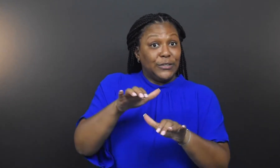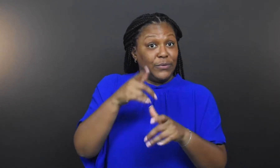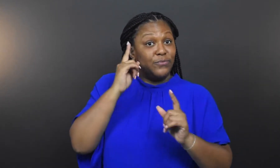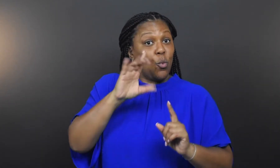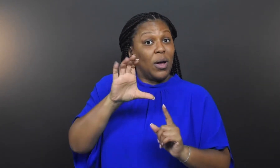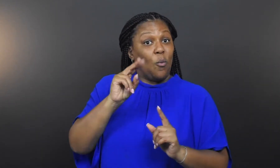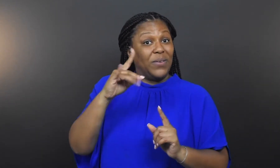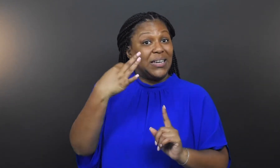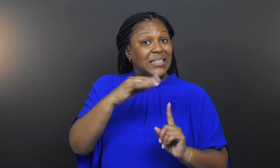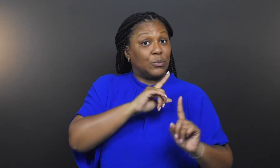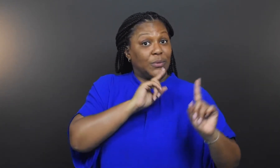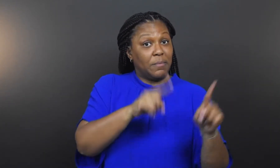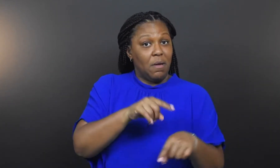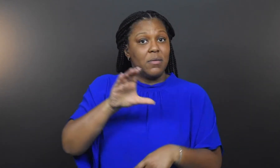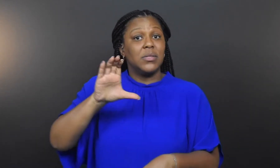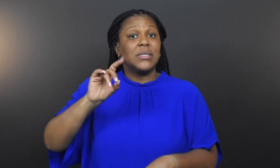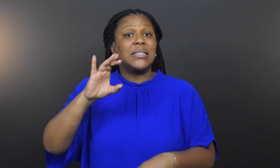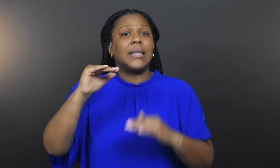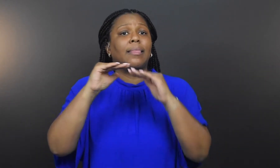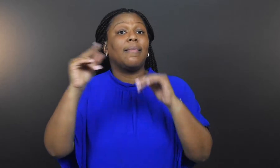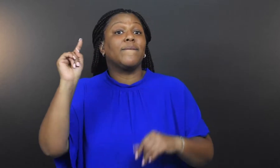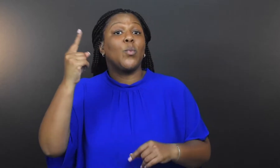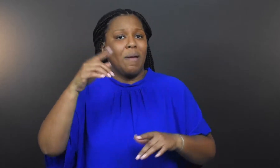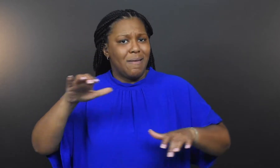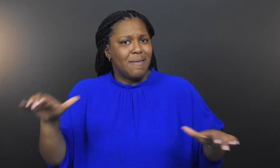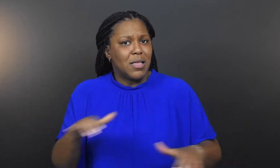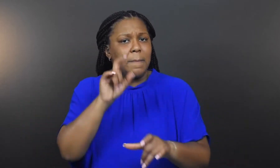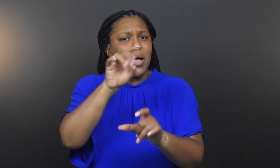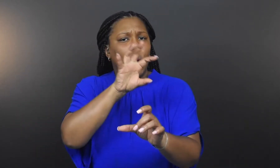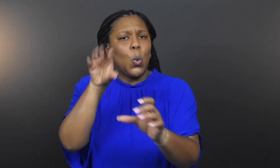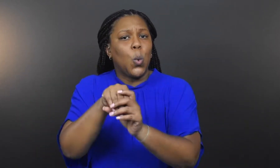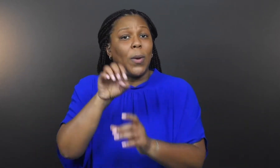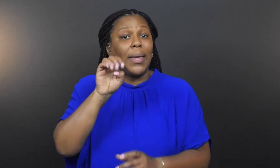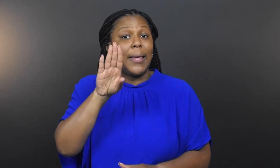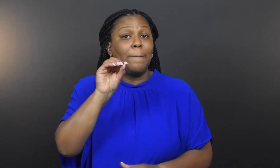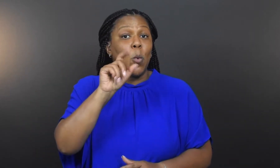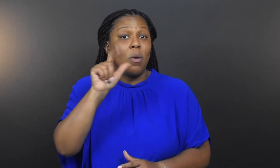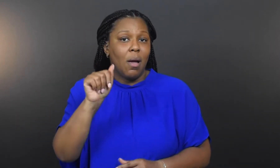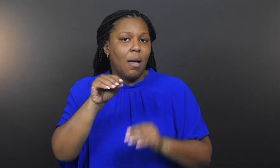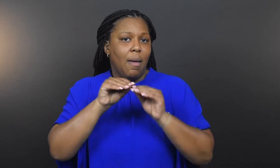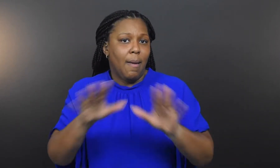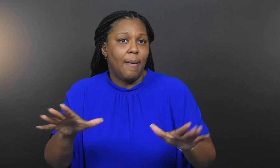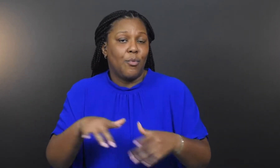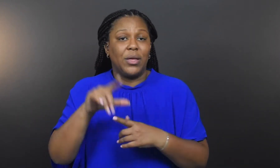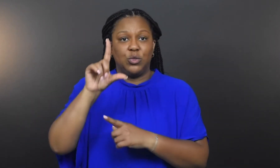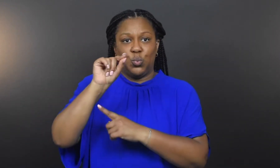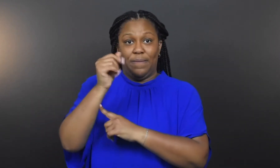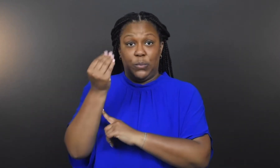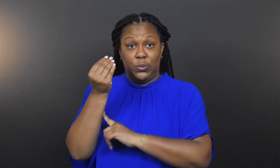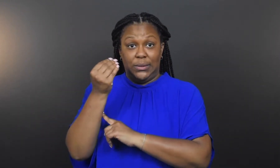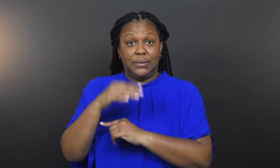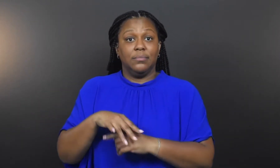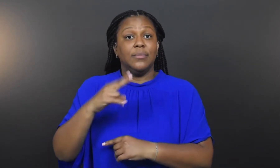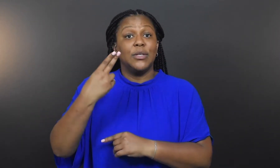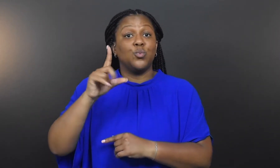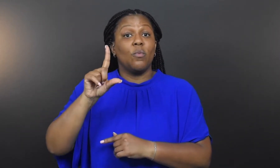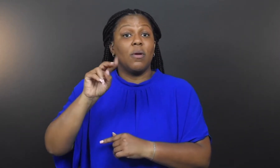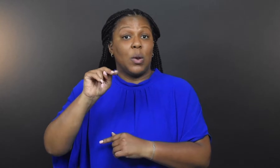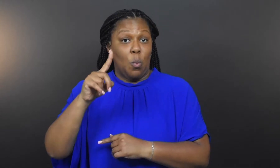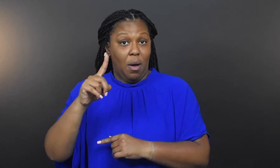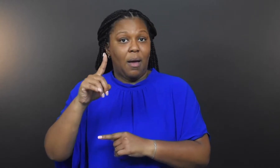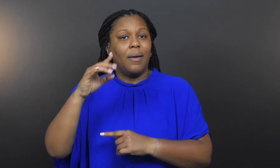Prior to activation of the COVID-19 response, CDC level one activations included the Ebola